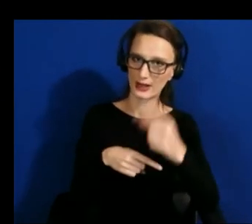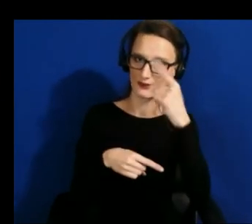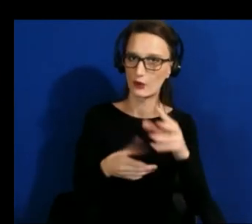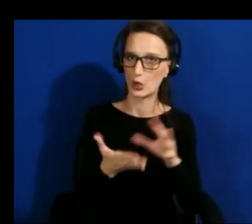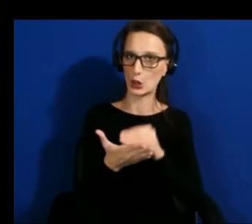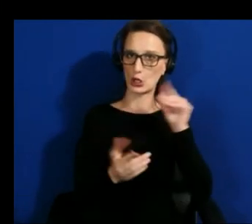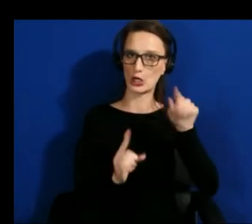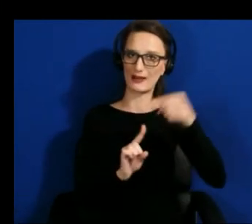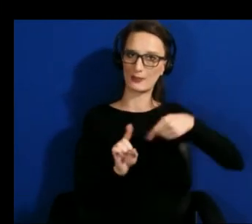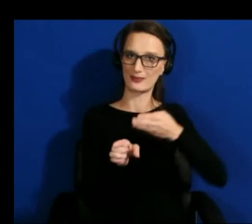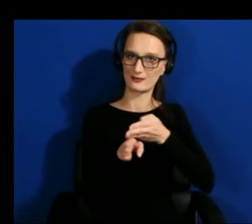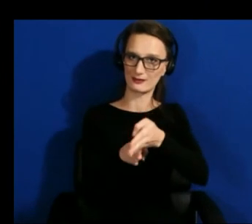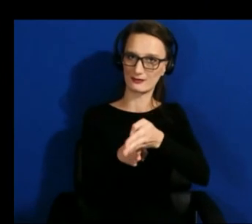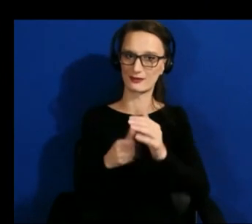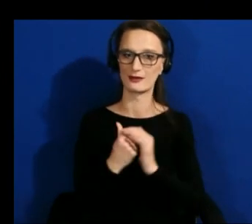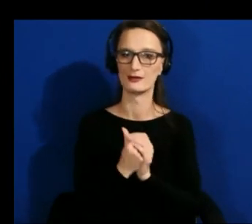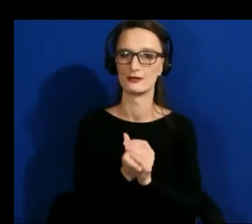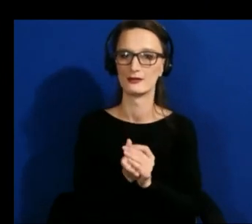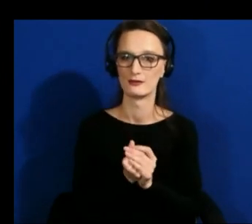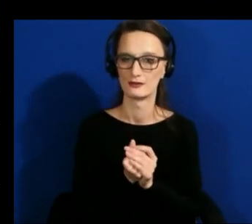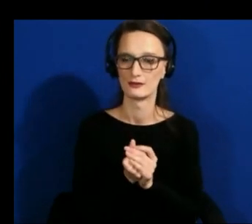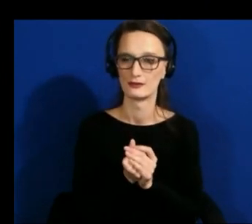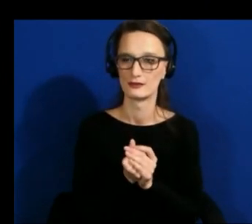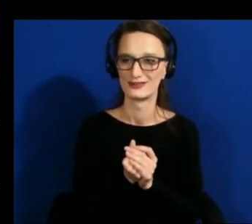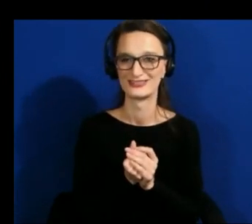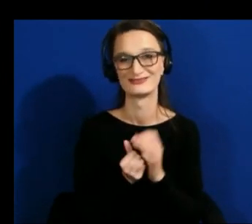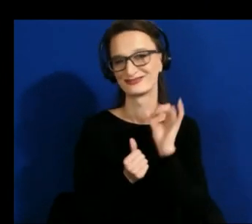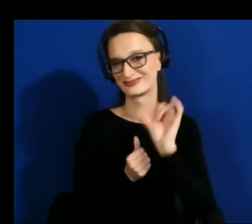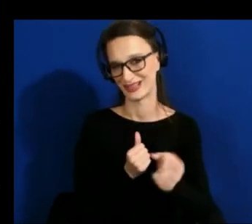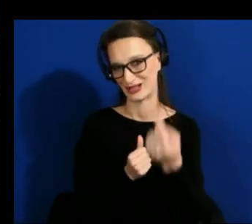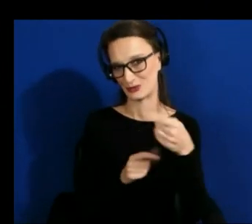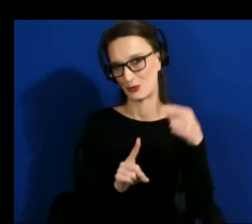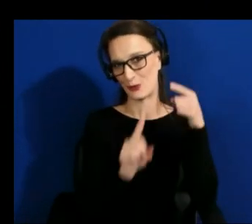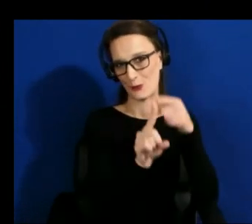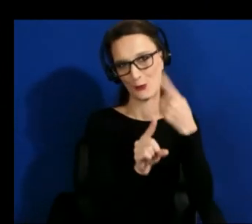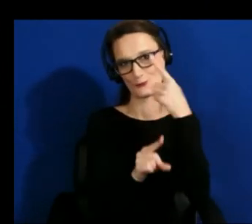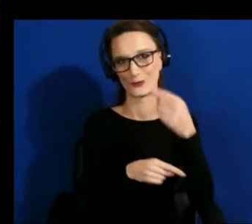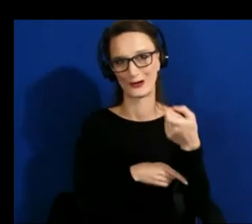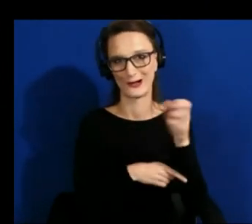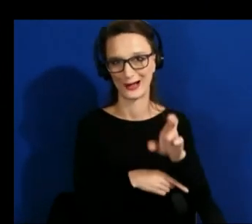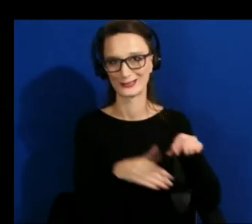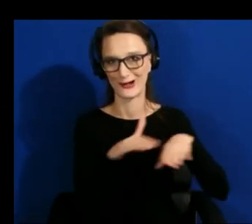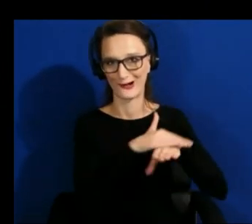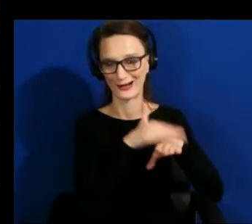um so again this is one of the goals of xr access and uh i'll just plug that this this